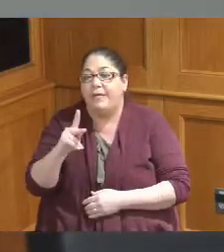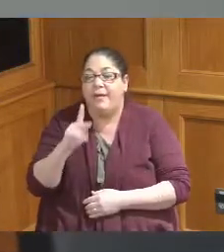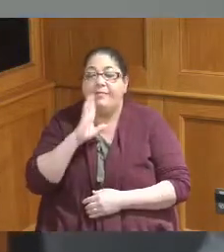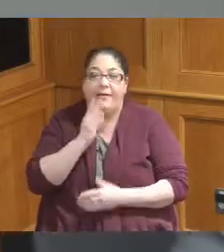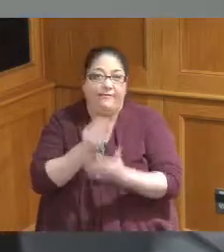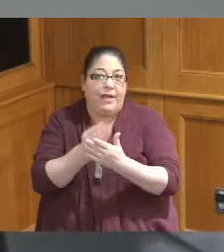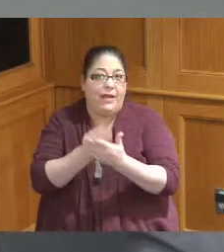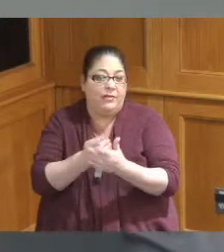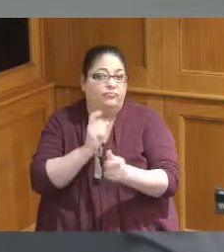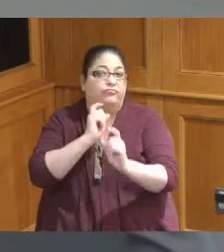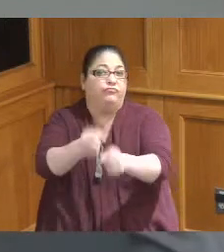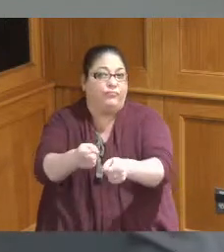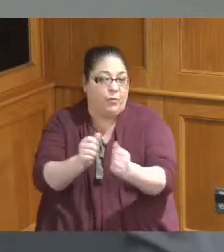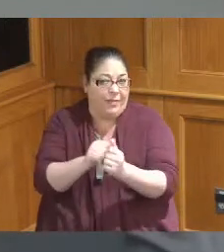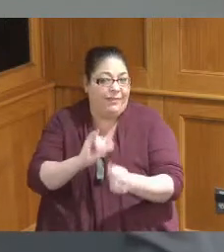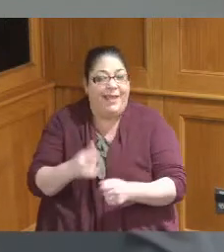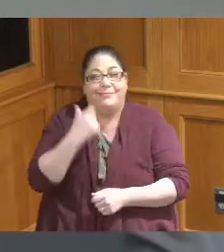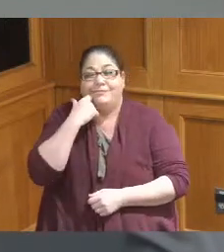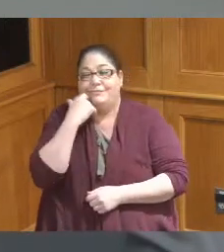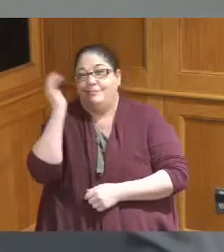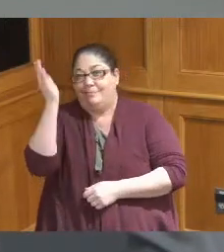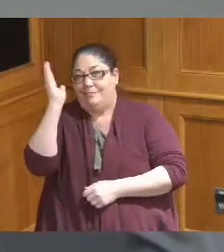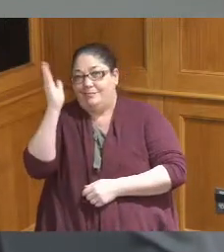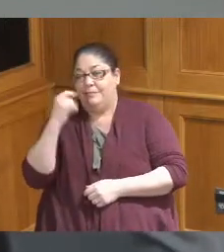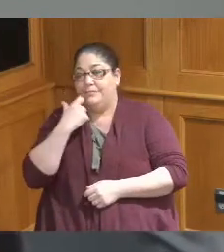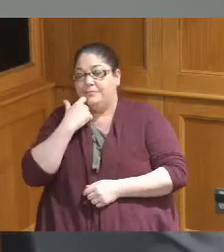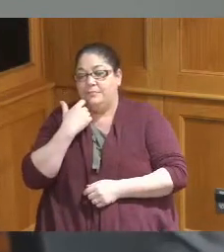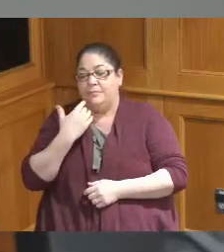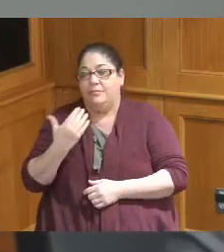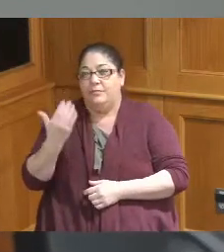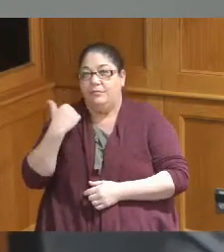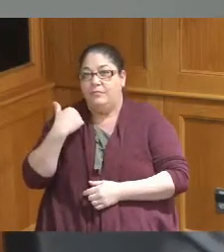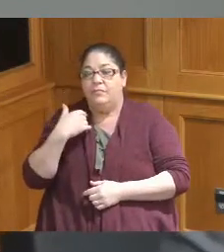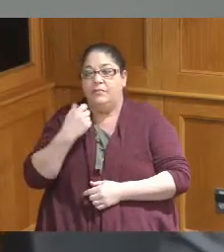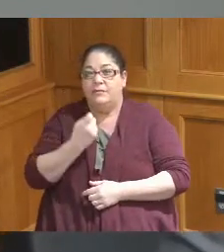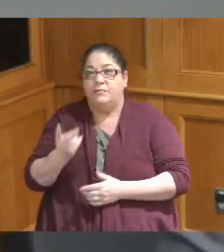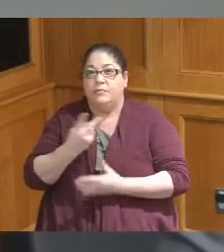the Freestore Foodbank that was presented that the Board had discussed several meetings back